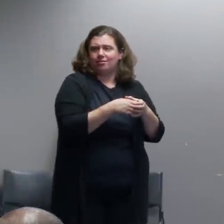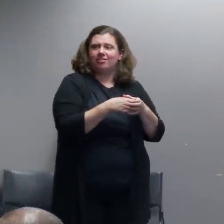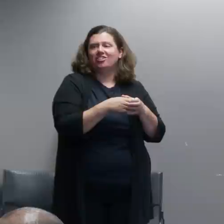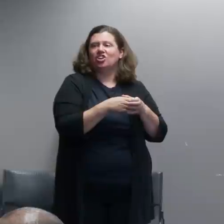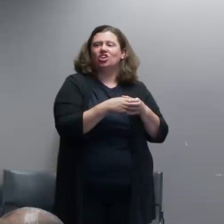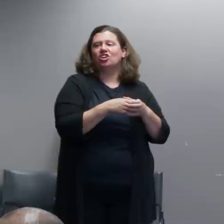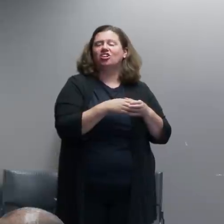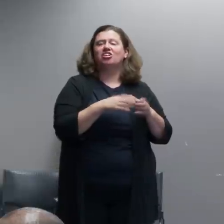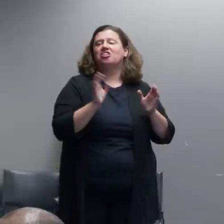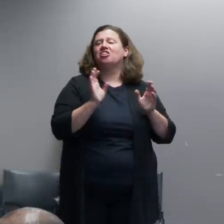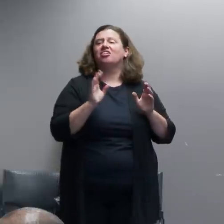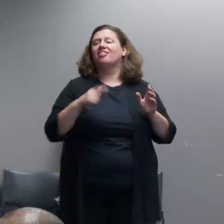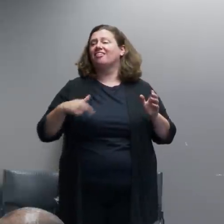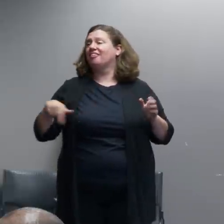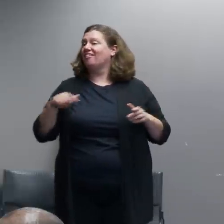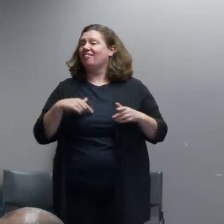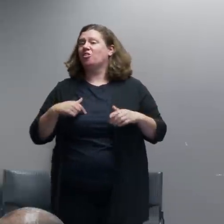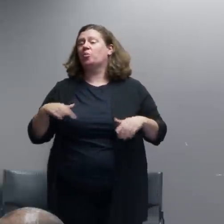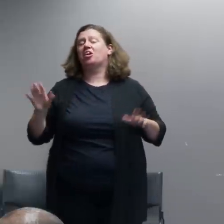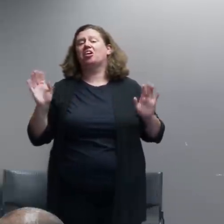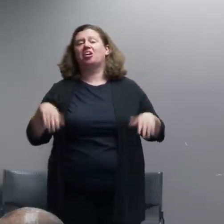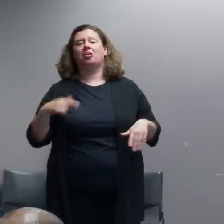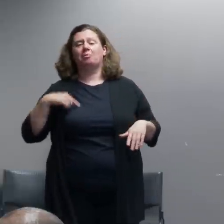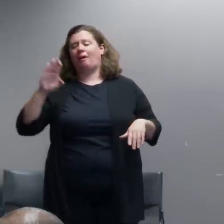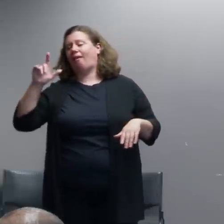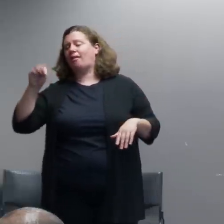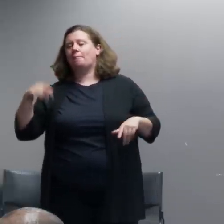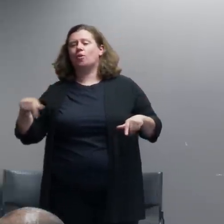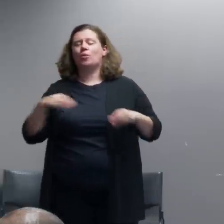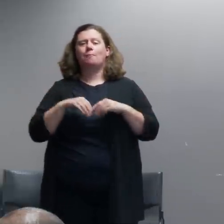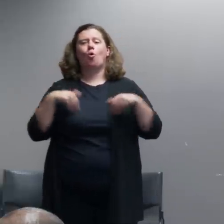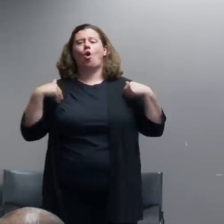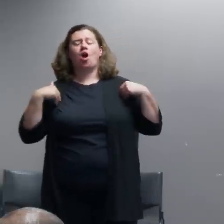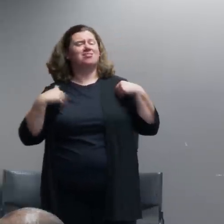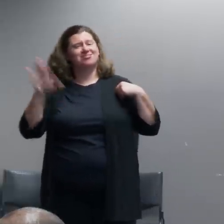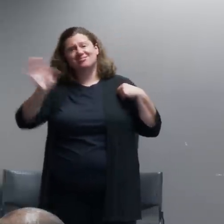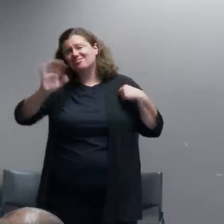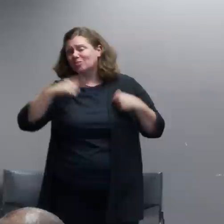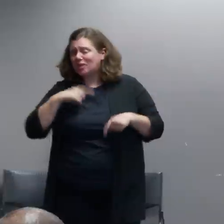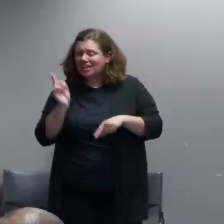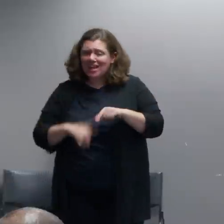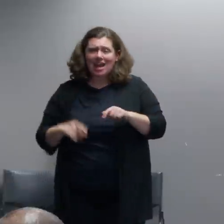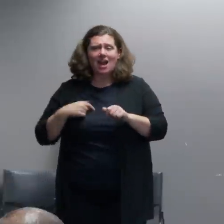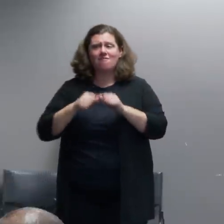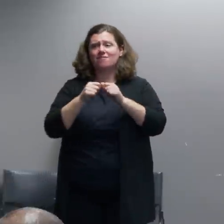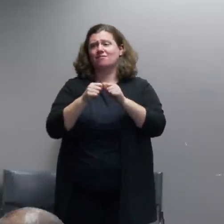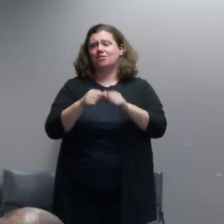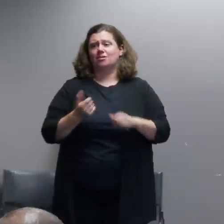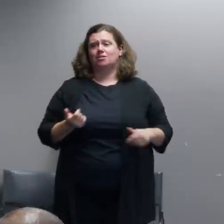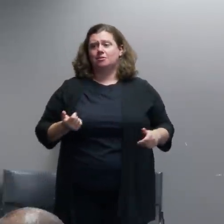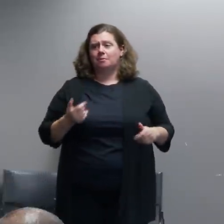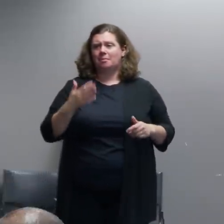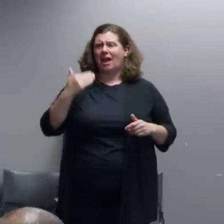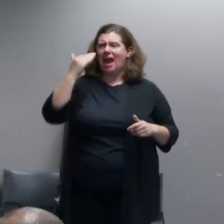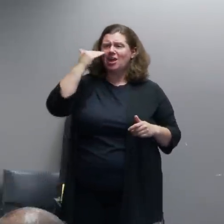an organization. And I know that there have been concerns raised about incidents involving interactions with